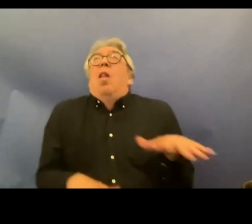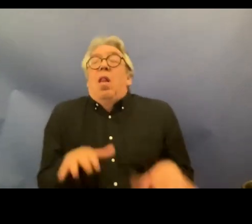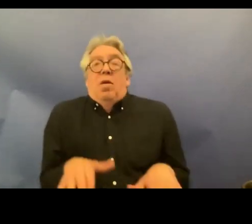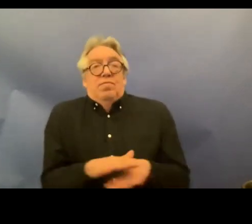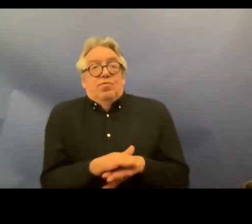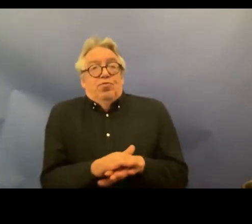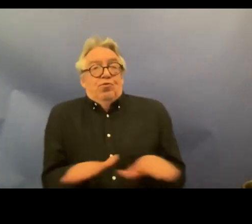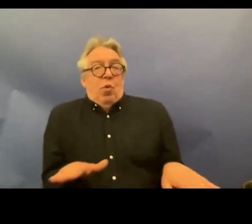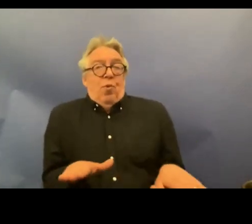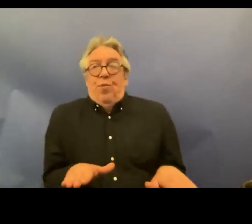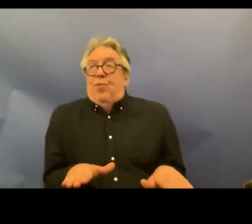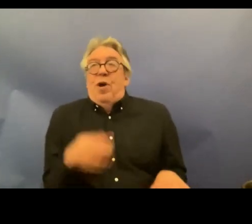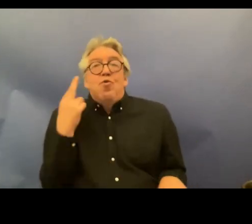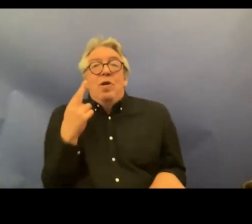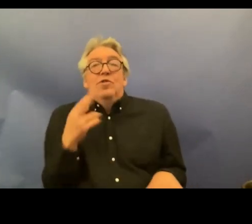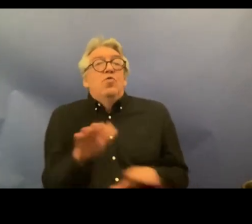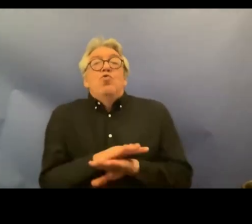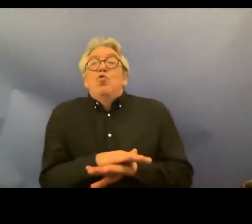this process